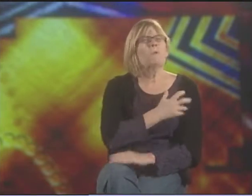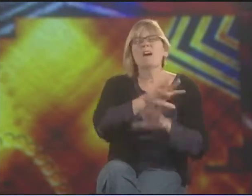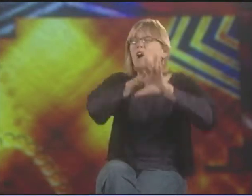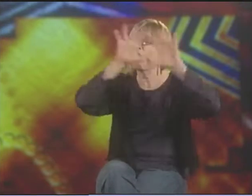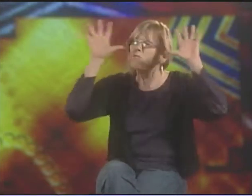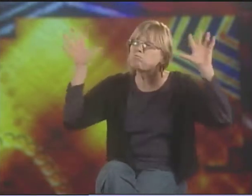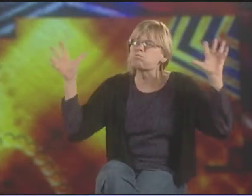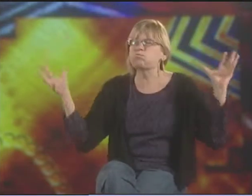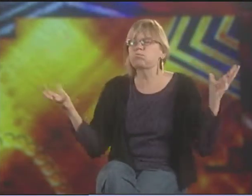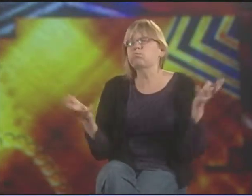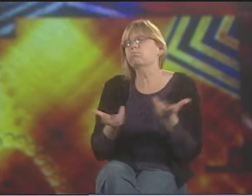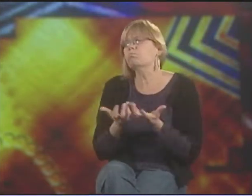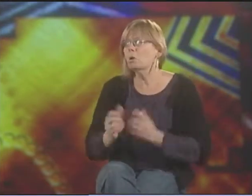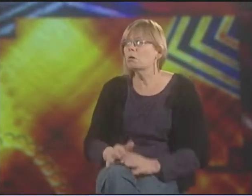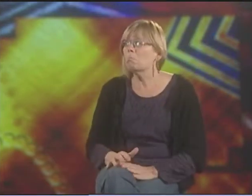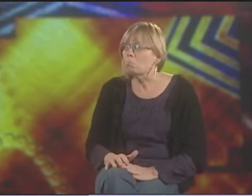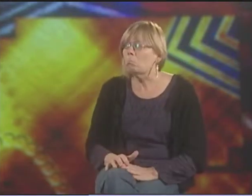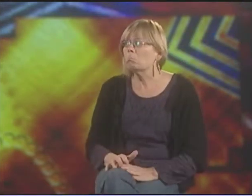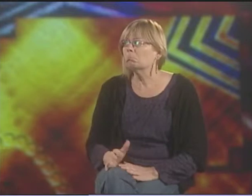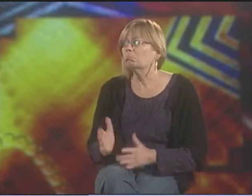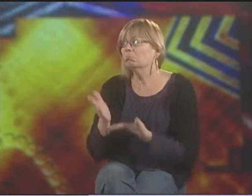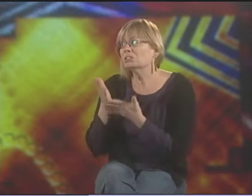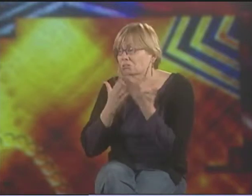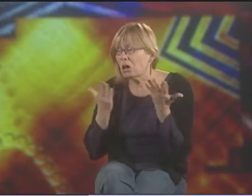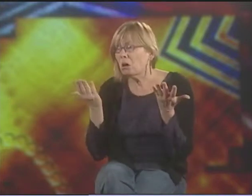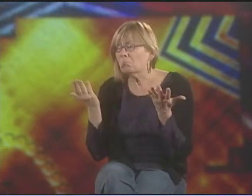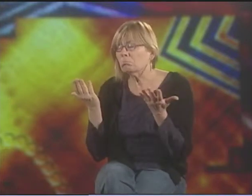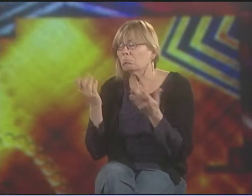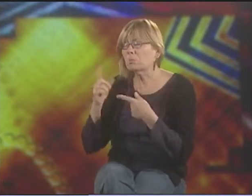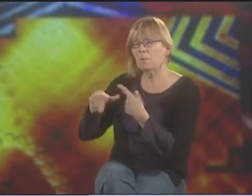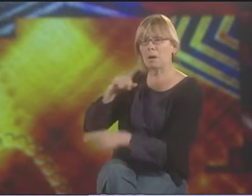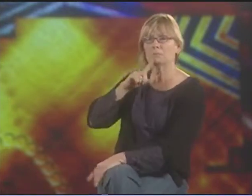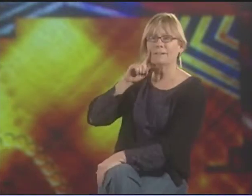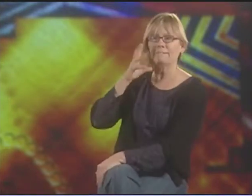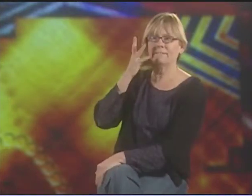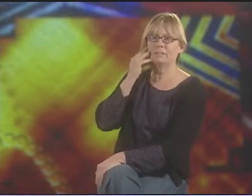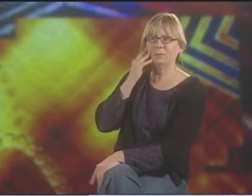ALL THESE DIFFERENT POEMS, A WHOLE CANON OF POETRY.